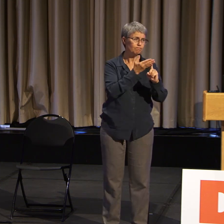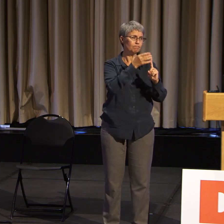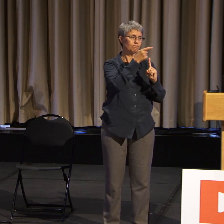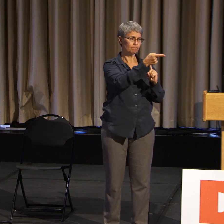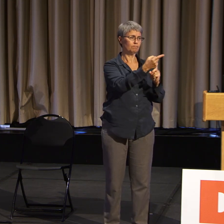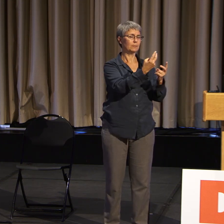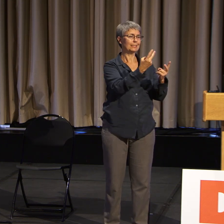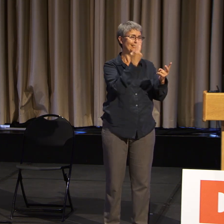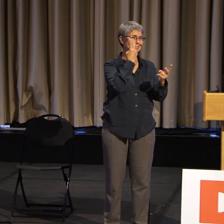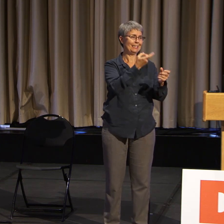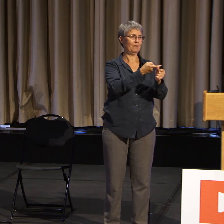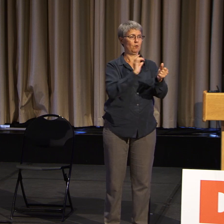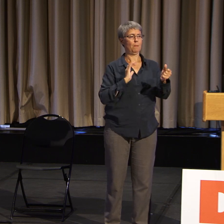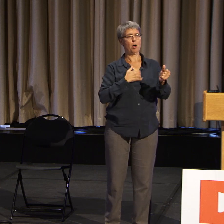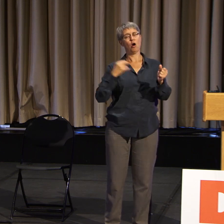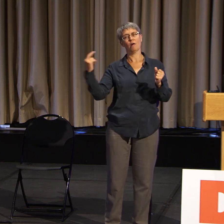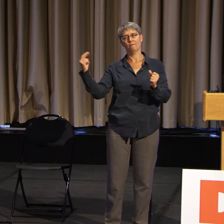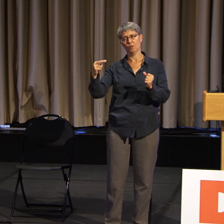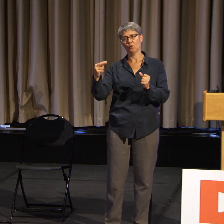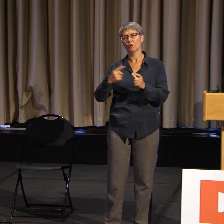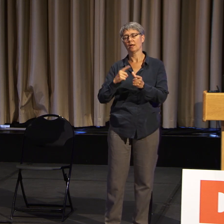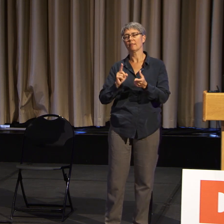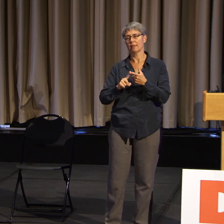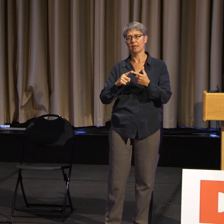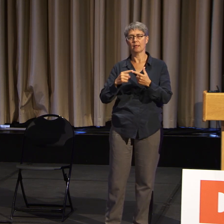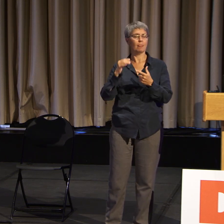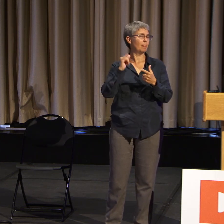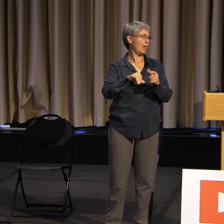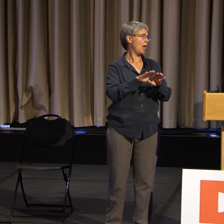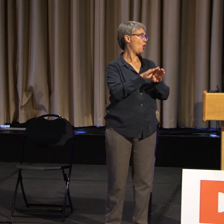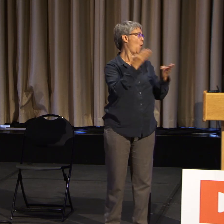And we'll say, look at stuff from our view. Then it will open their minds.